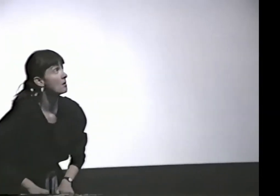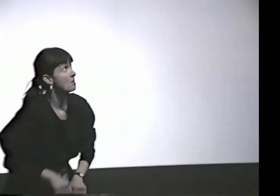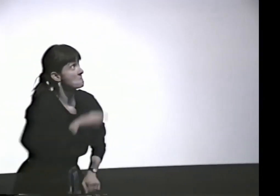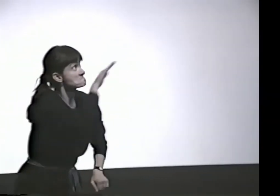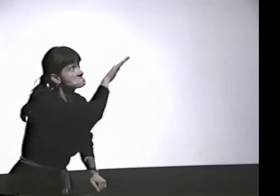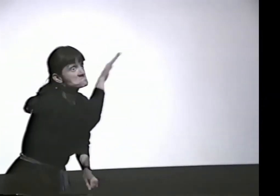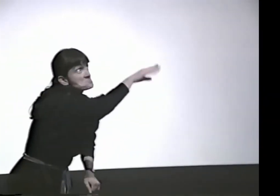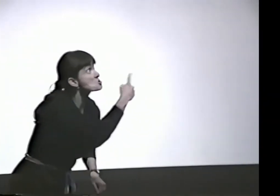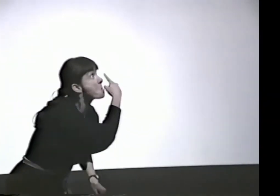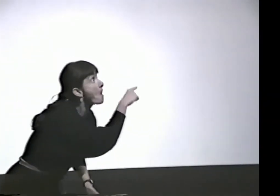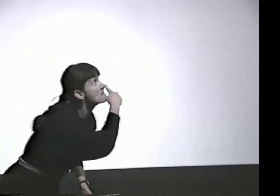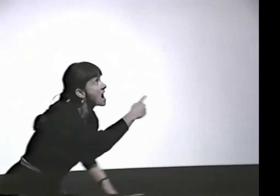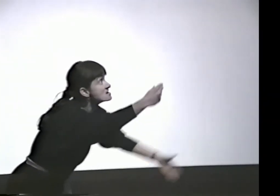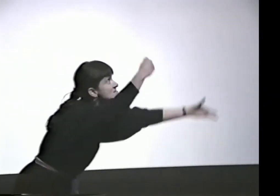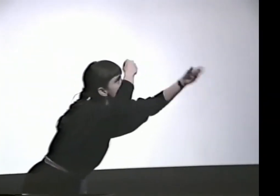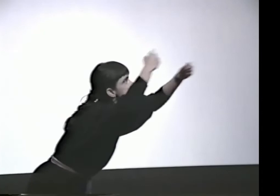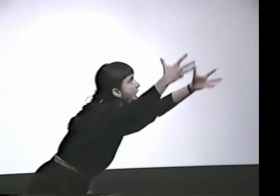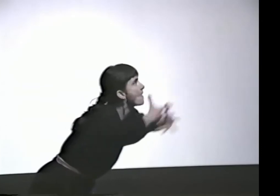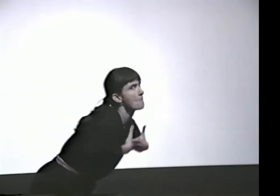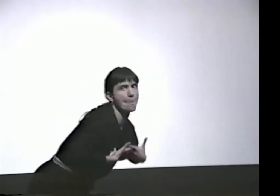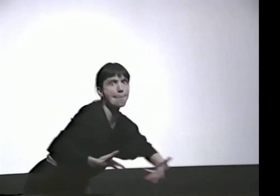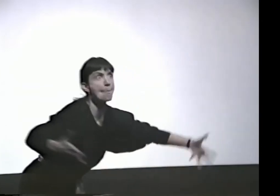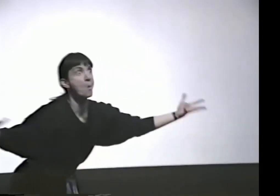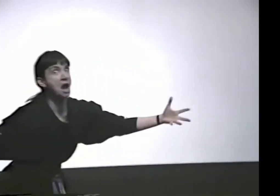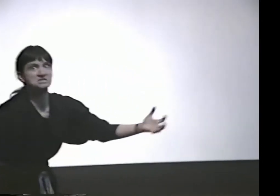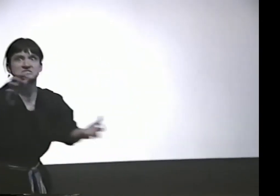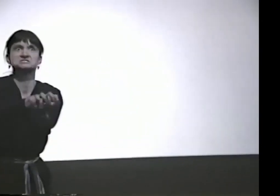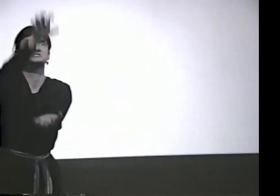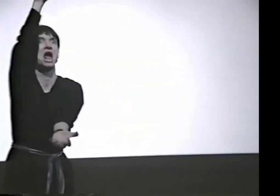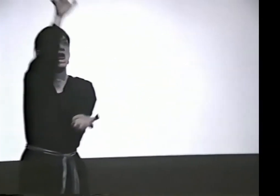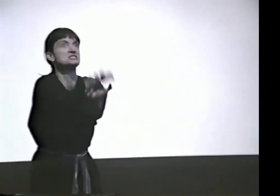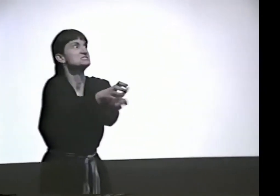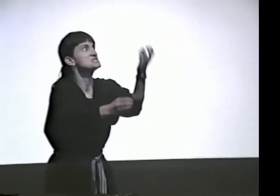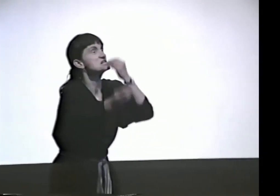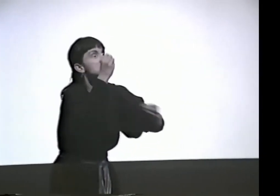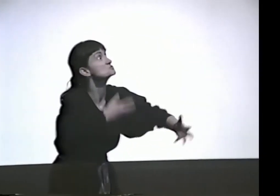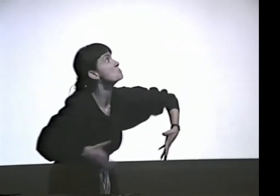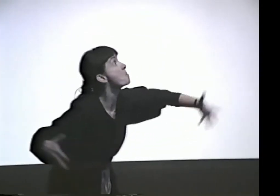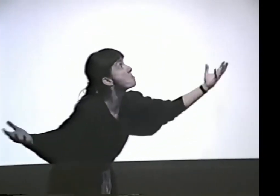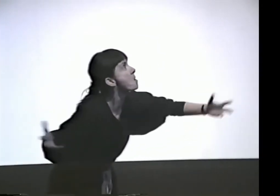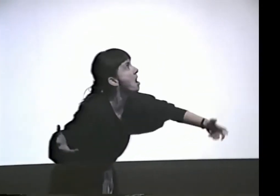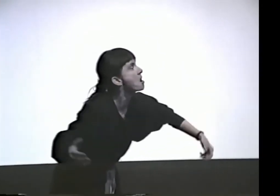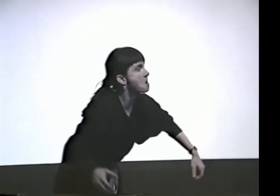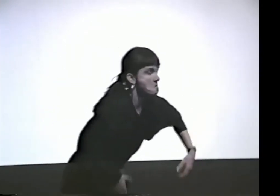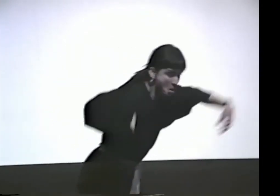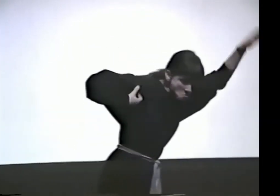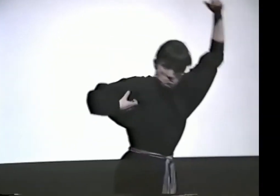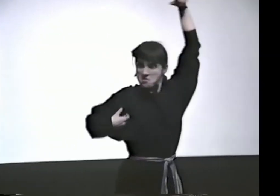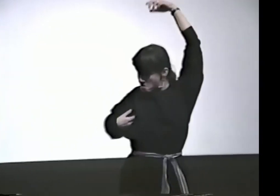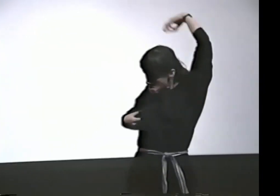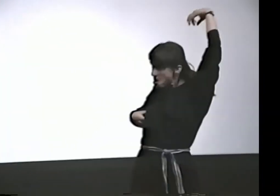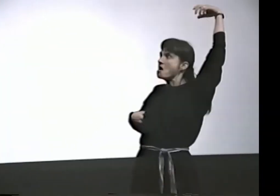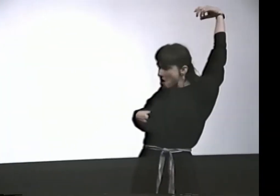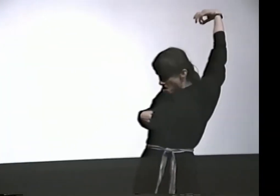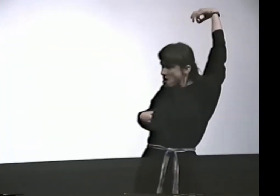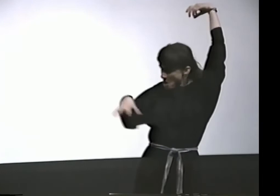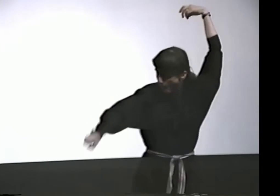AND THE BABY ELEPHANT SAID, "EXCUSE ME, BUT WOULD YOU TELL ME, WHAT DO CROCODILES EAT?"